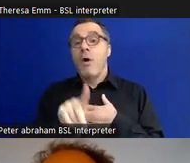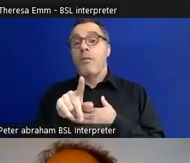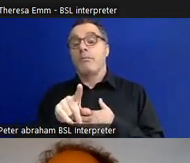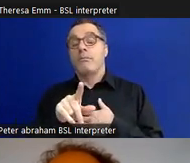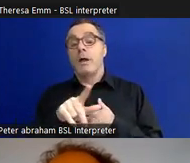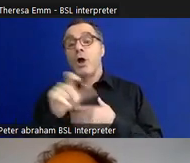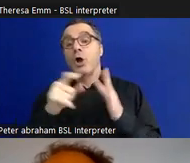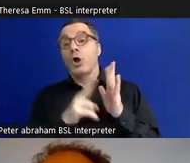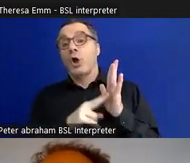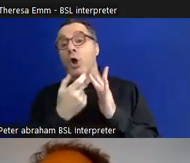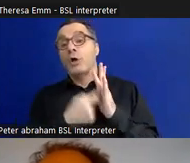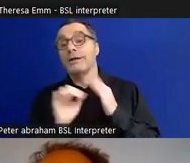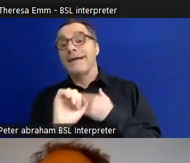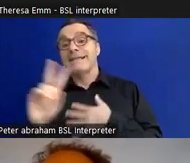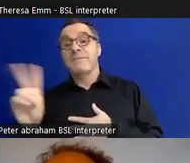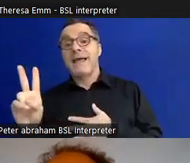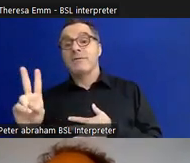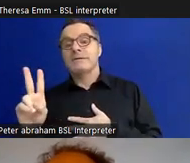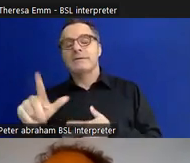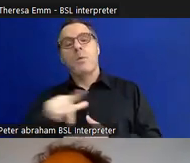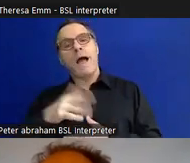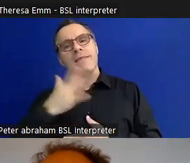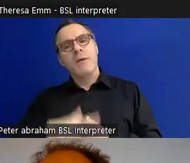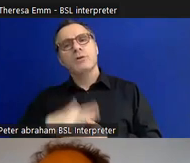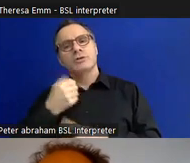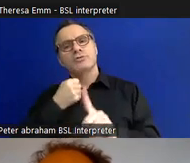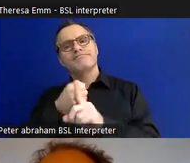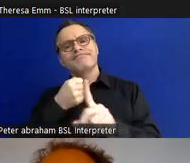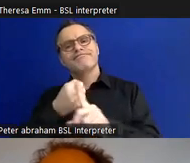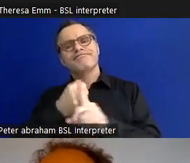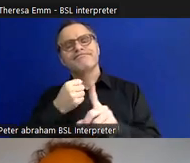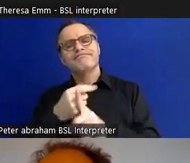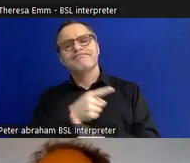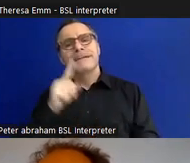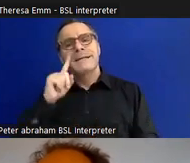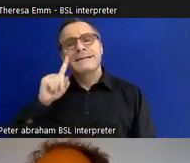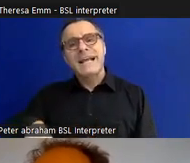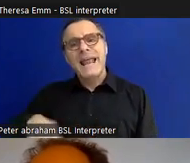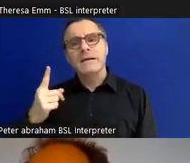as a kind of campaigning tool to kind of highlight the neglect and injustice that Connor faced